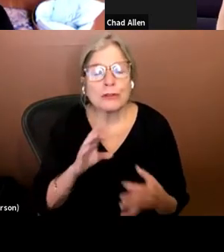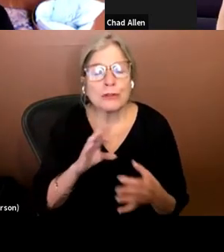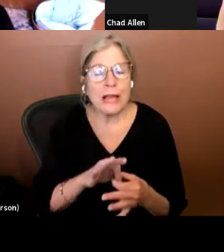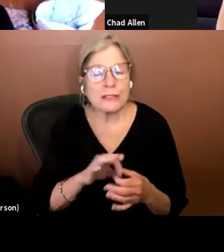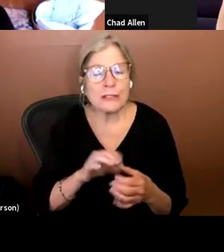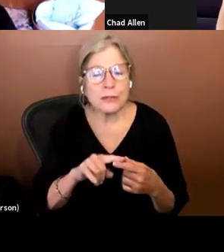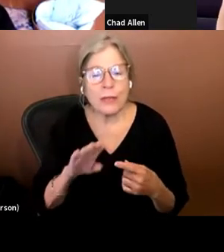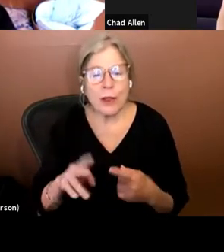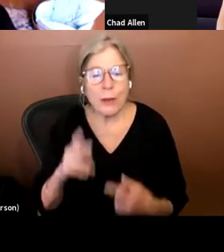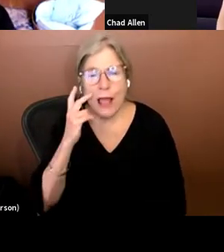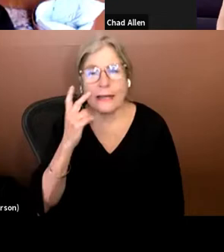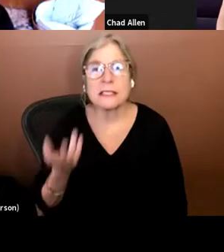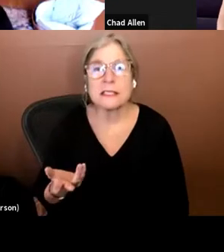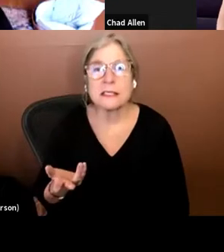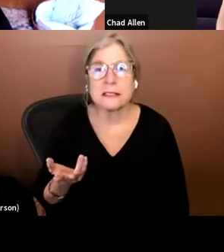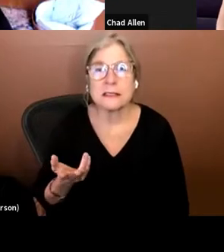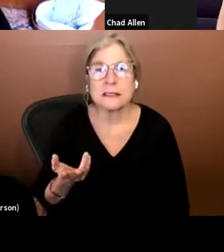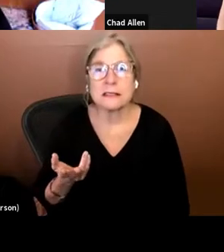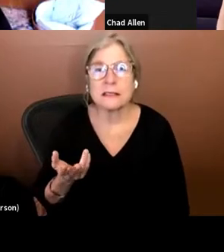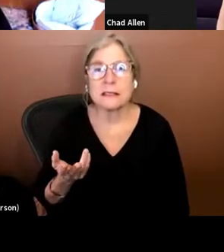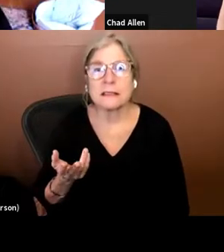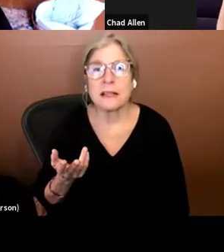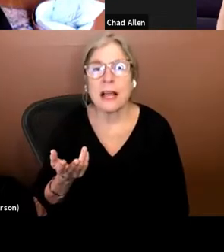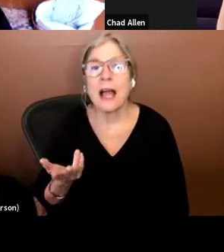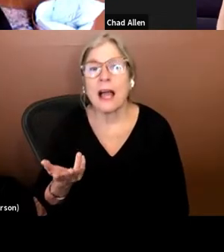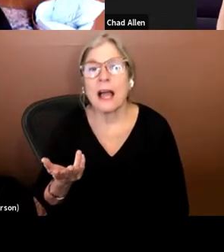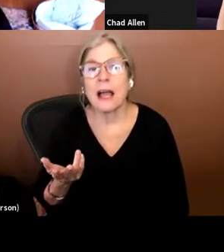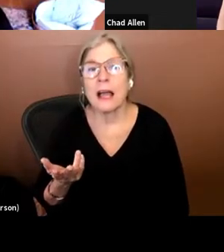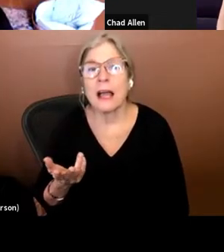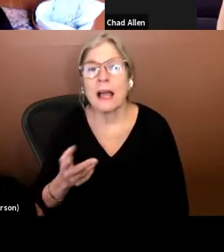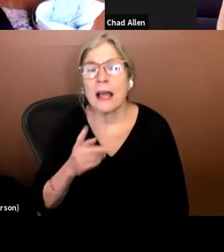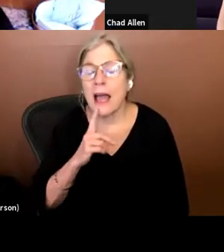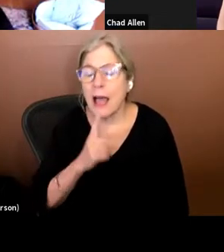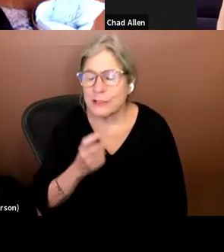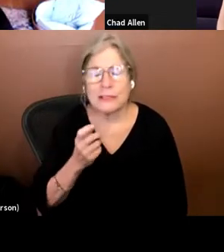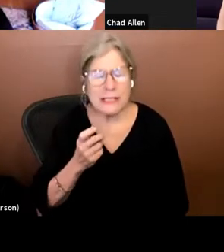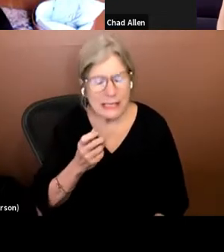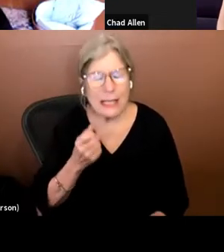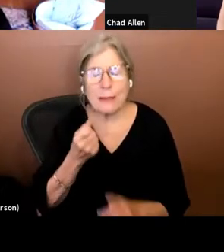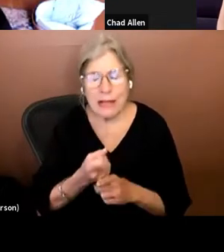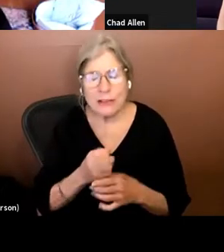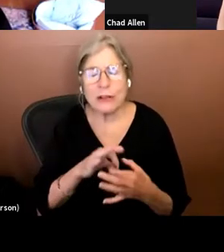ness, absolutely impacts to their relationship to audio description in